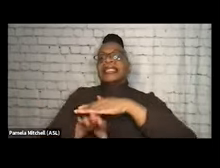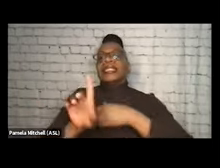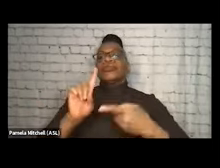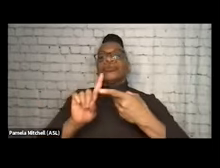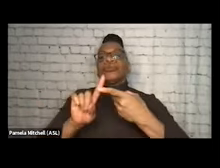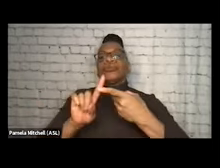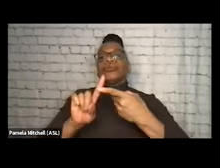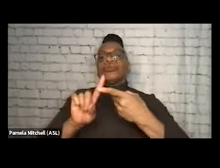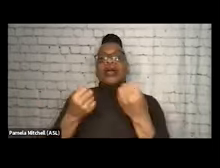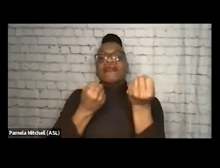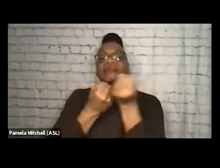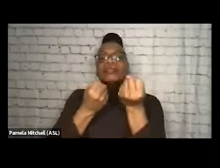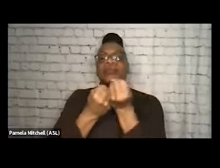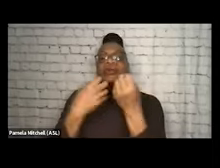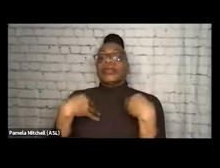and recovery community organizations.